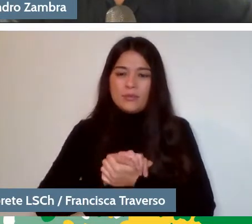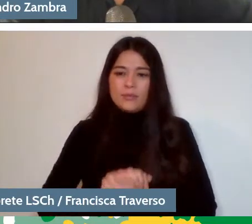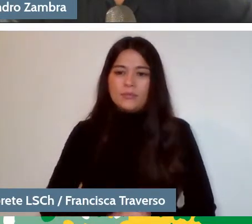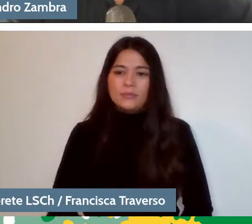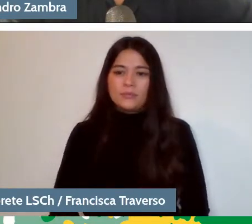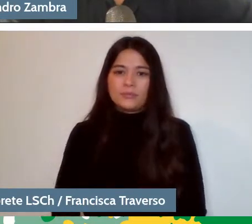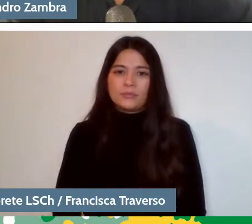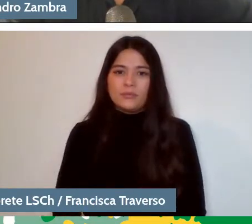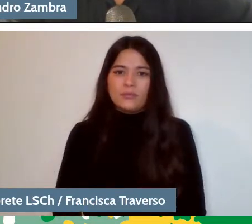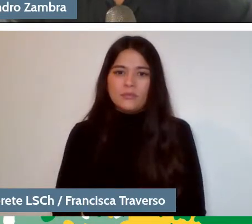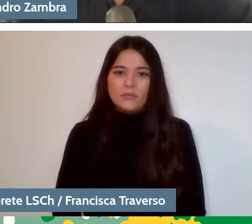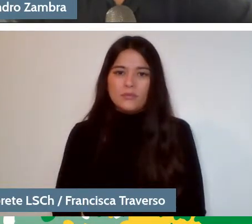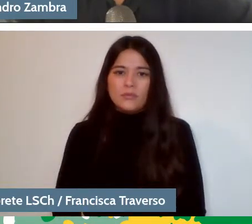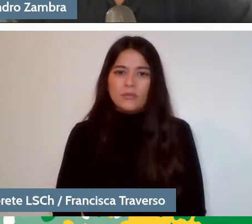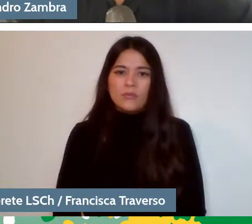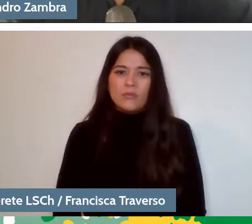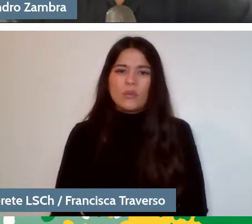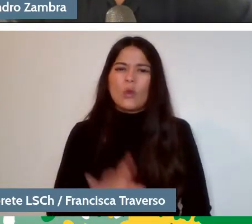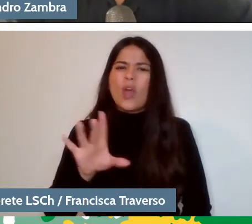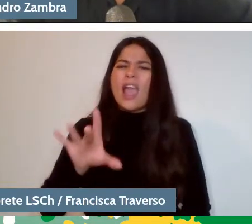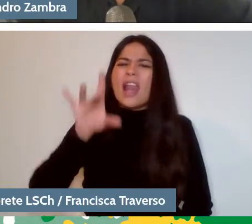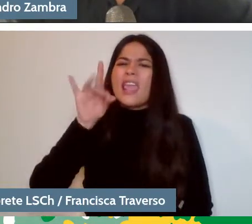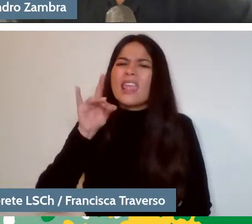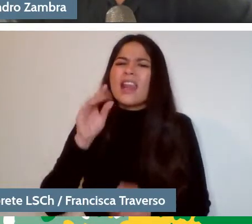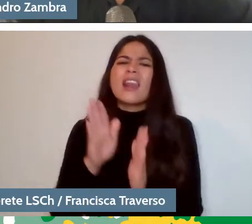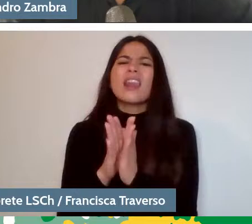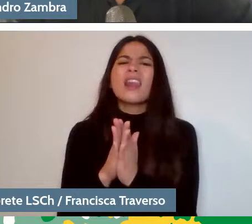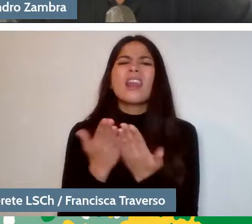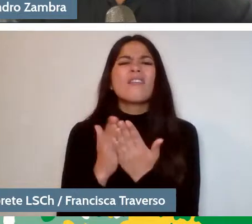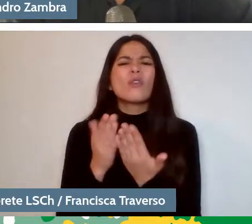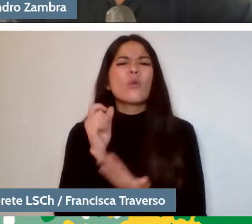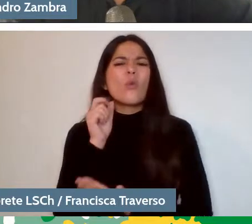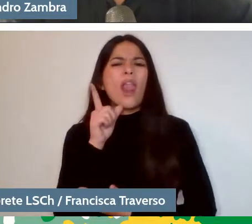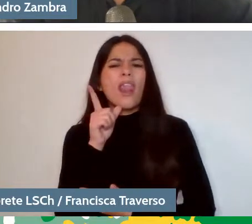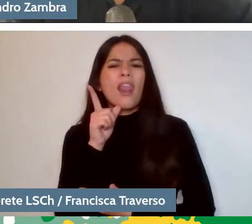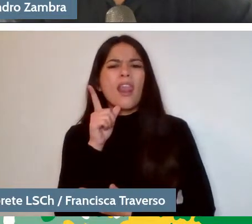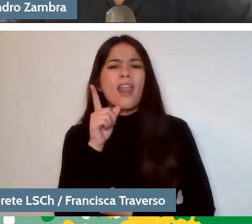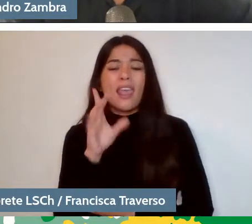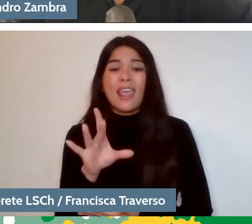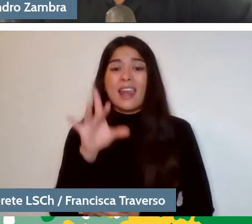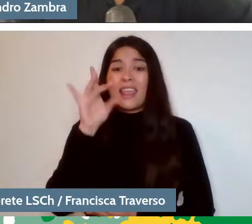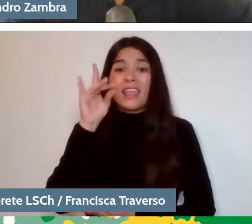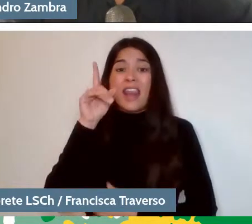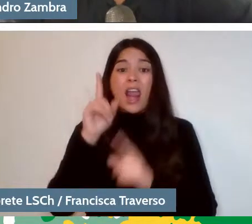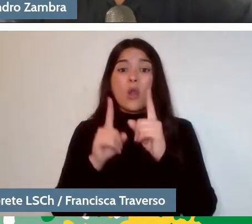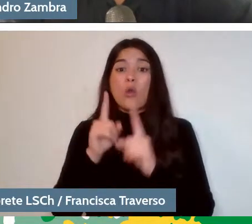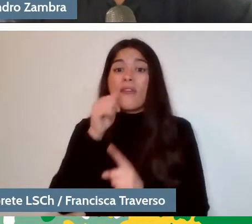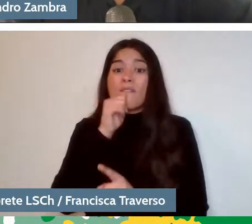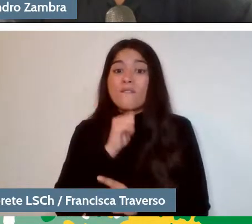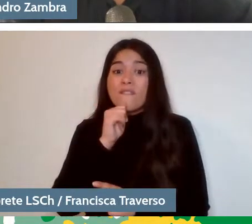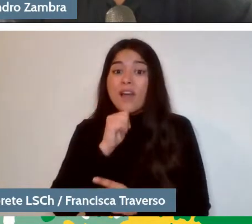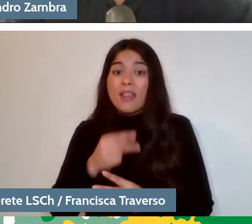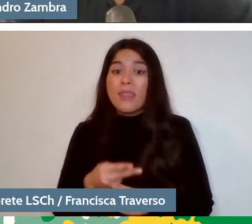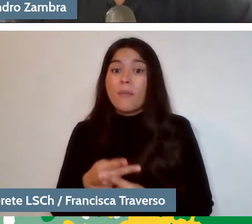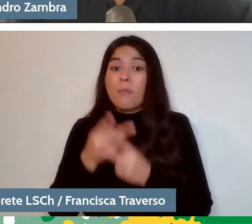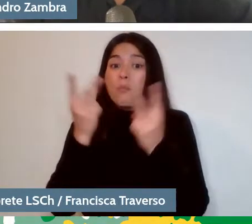when we're going to choose which book to read, choose a book that hasn't been published yet. I like that idea, for example,